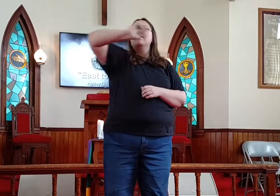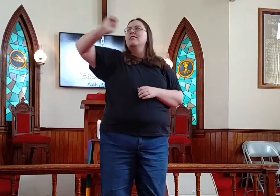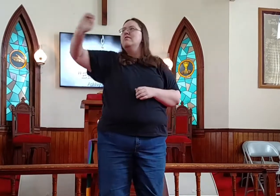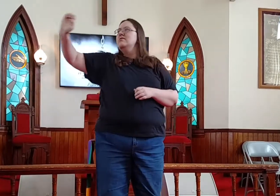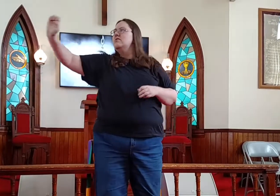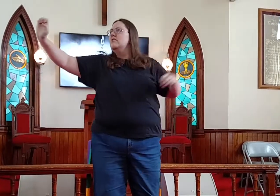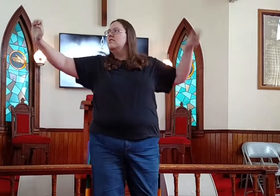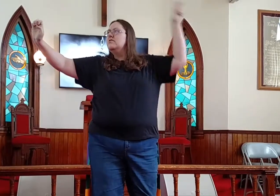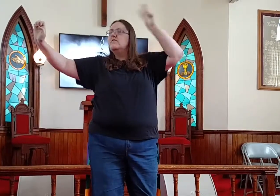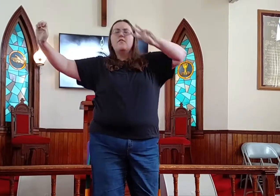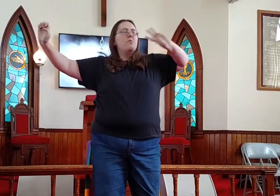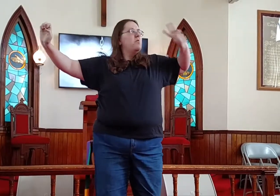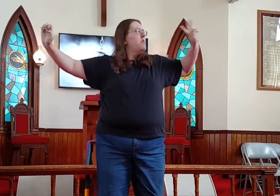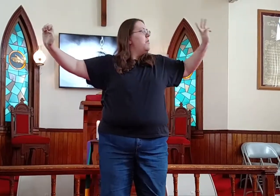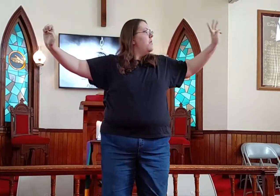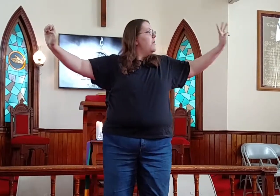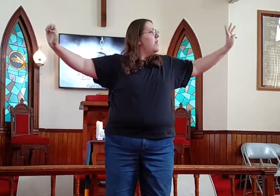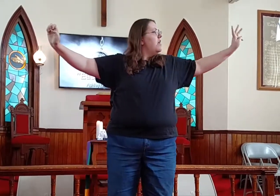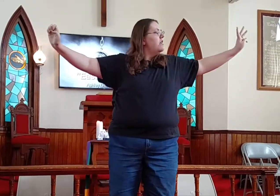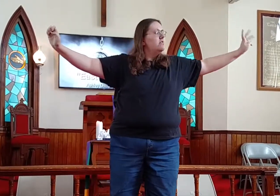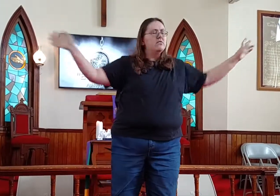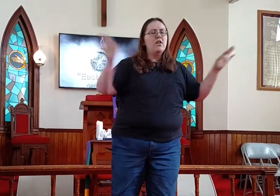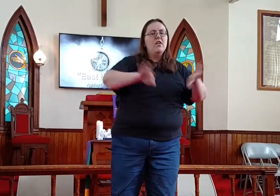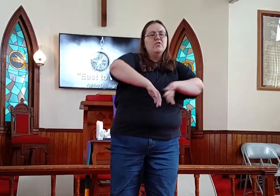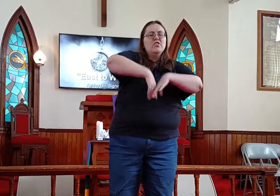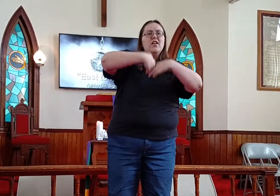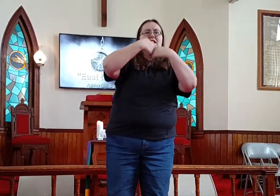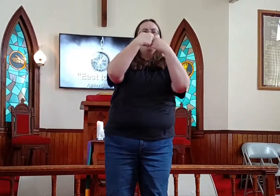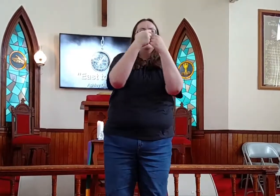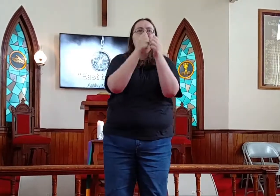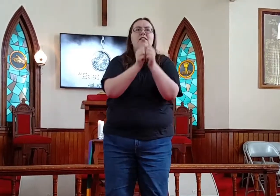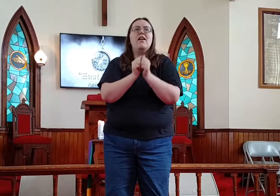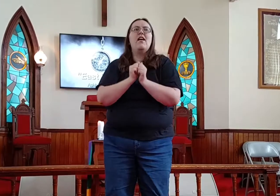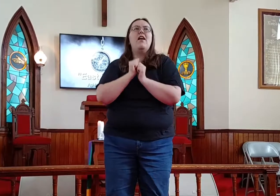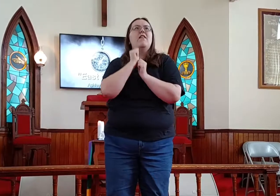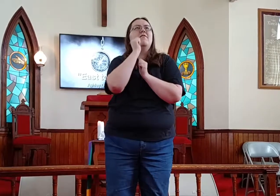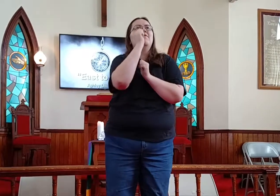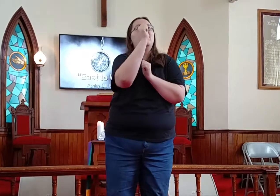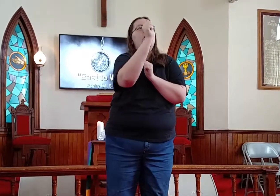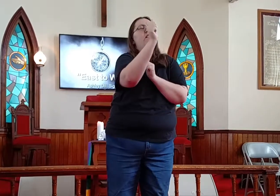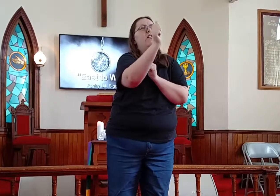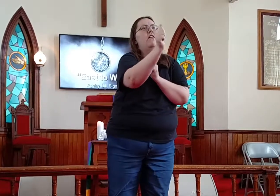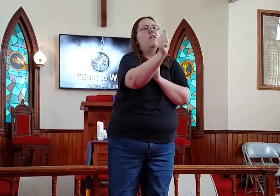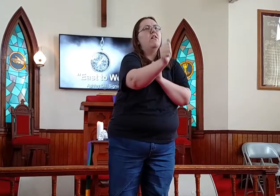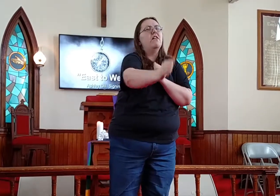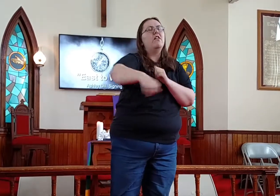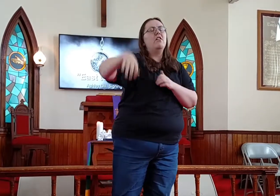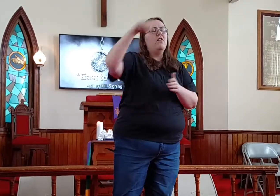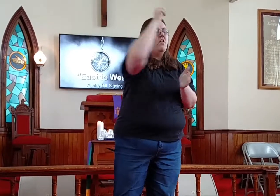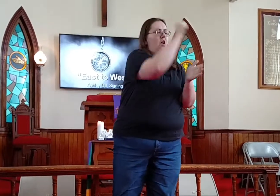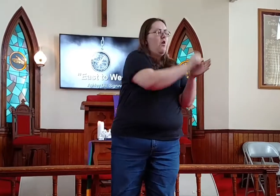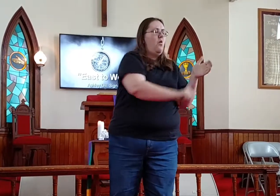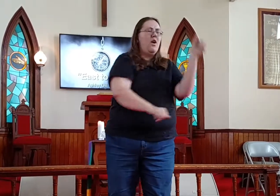The east is from the west Just how far